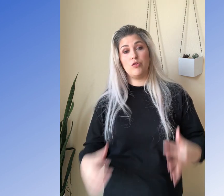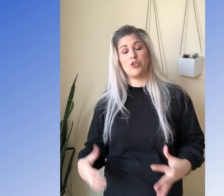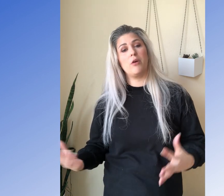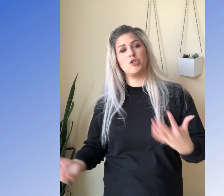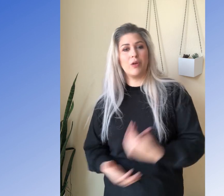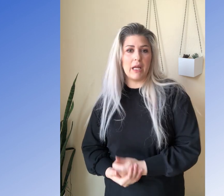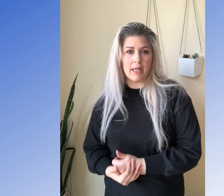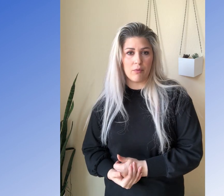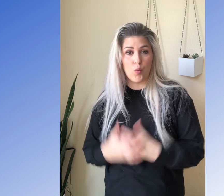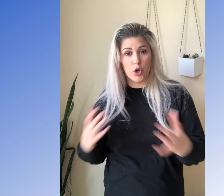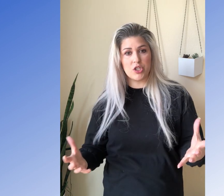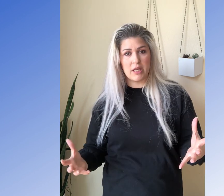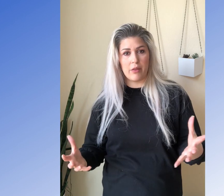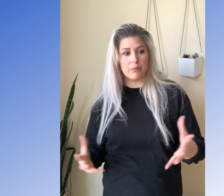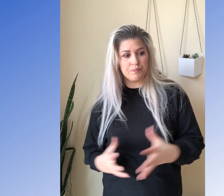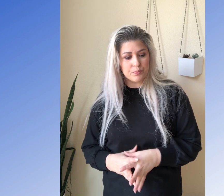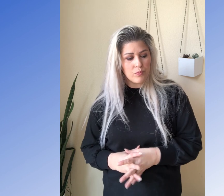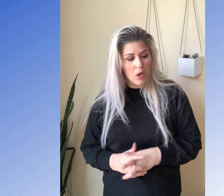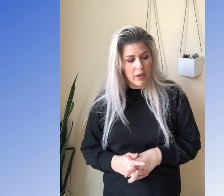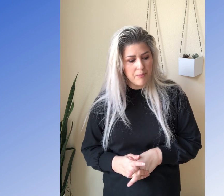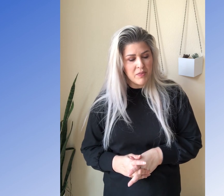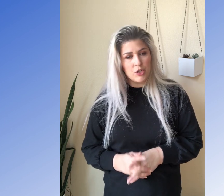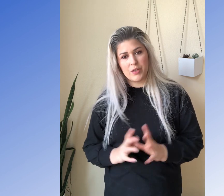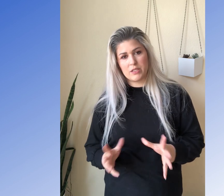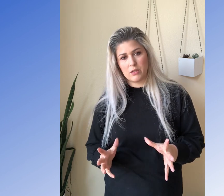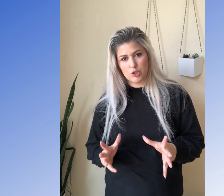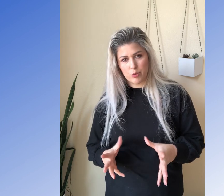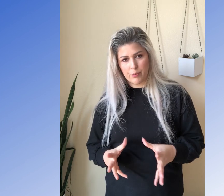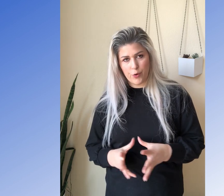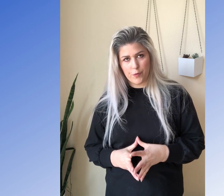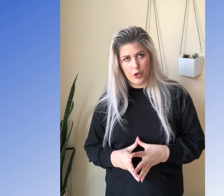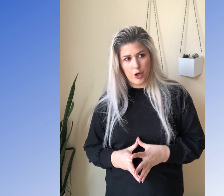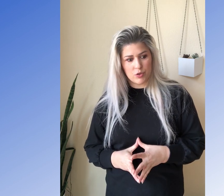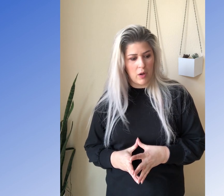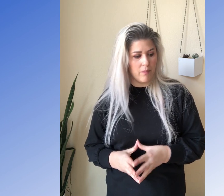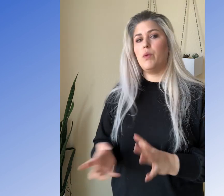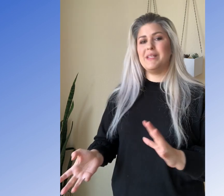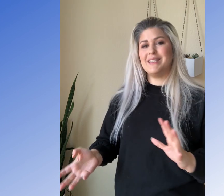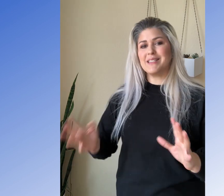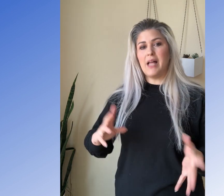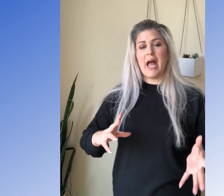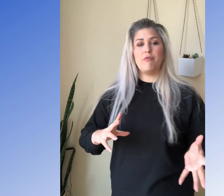you start stringing words together. Okay? So that's super important for you to know as well. When we did this alive,